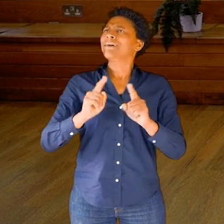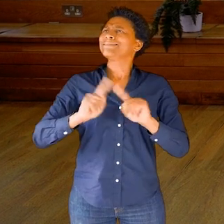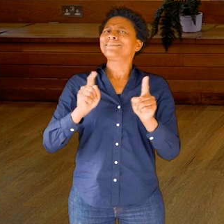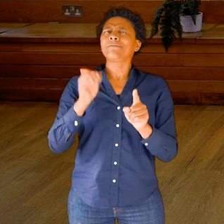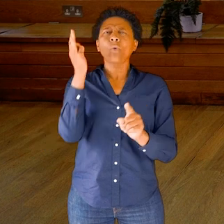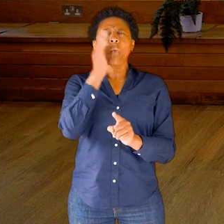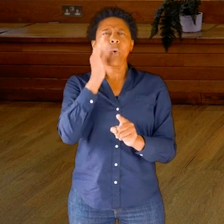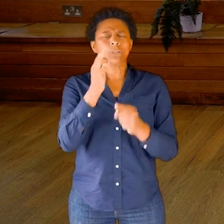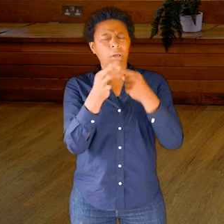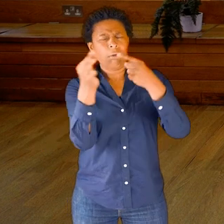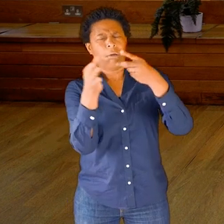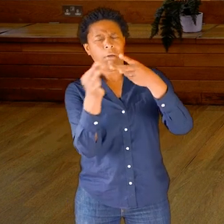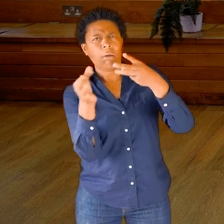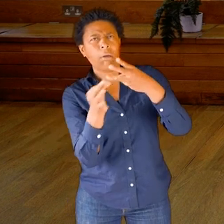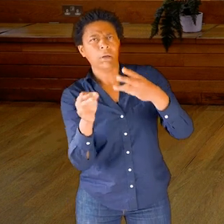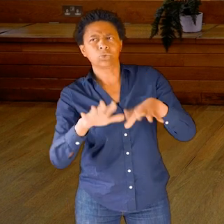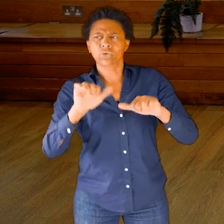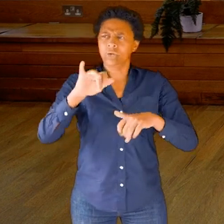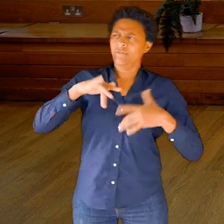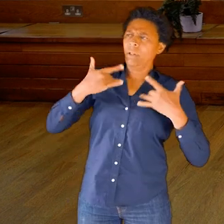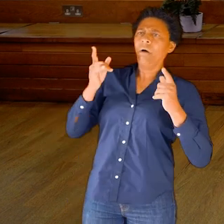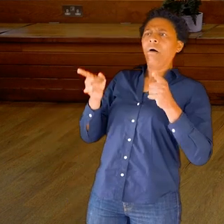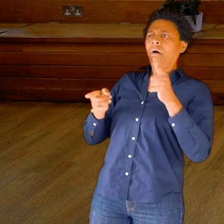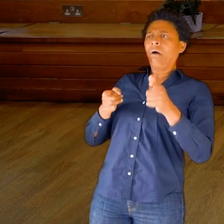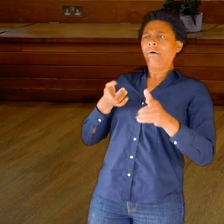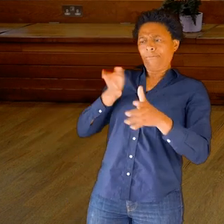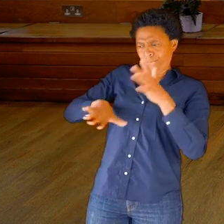different water qualities—fluid qualities in your moving.